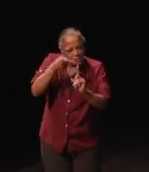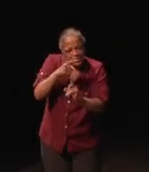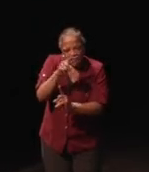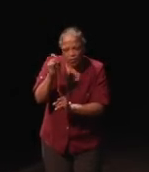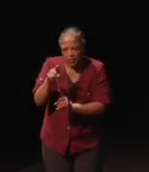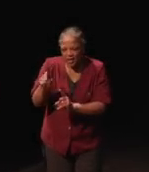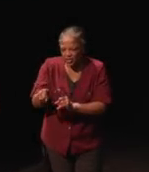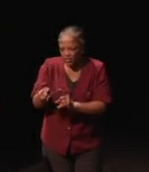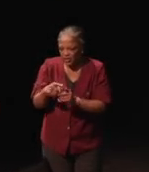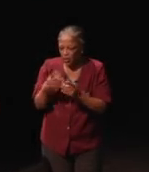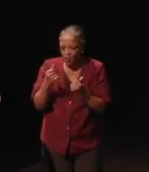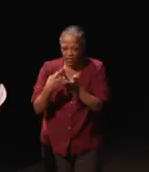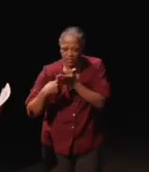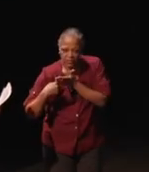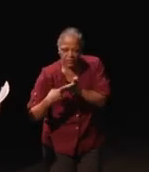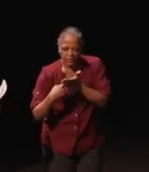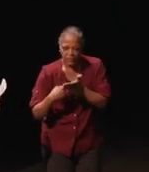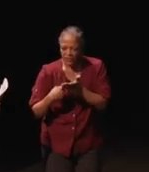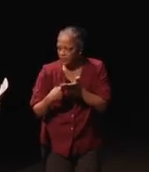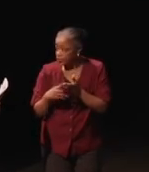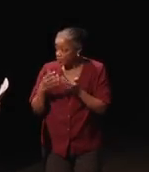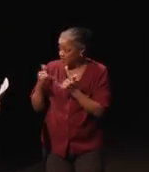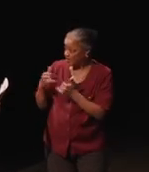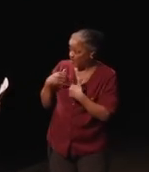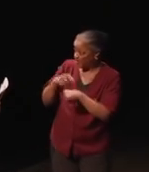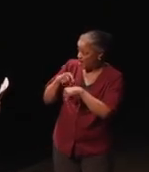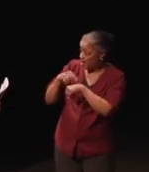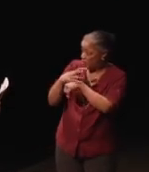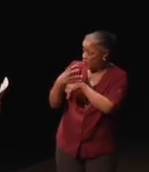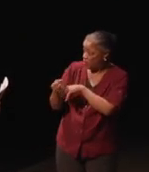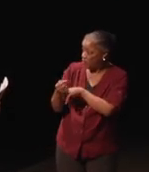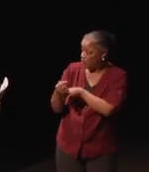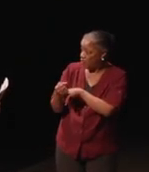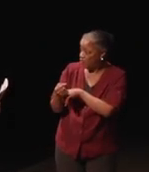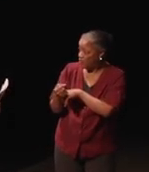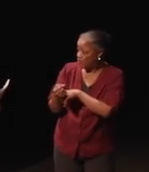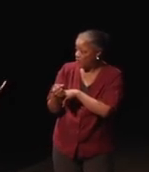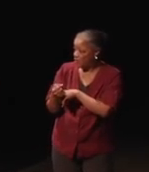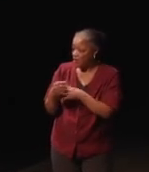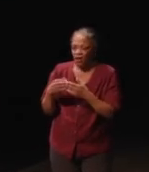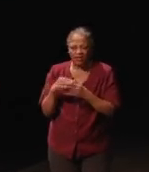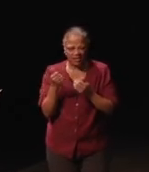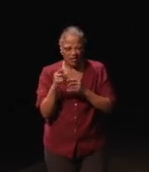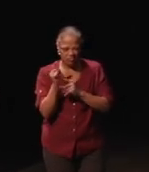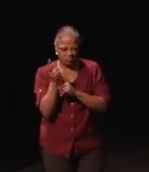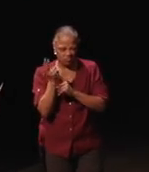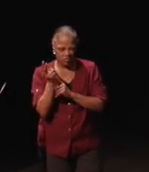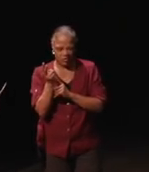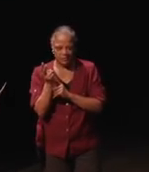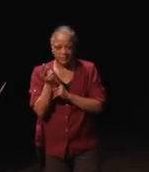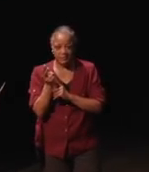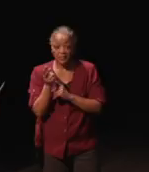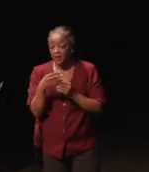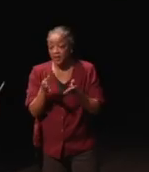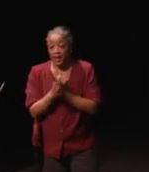So, I wanted to just go over. Do I still have time or should I take questions? I still have a cou- Okay. So, I've been asked to answer